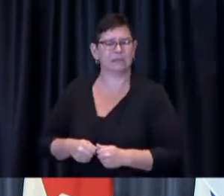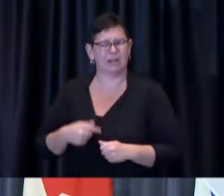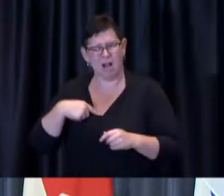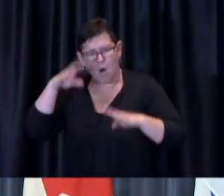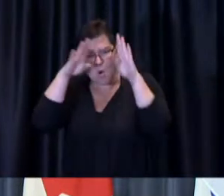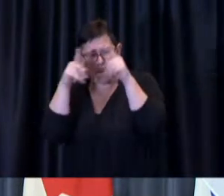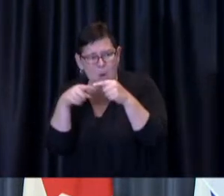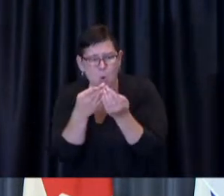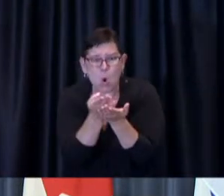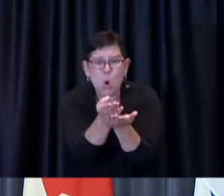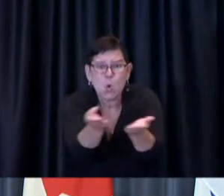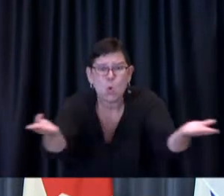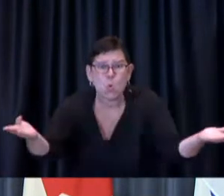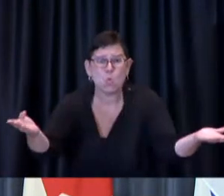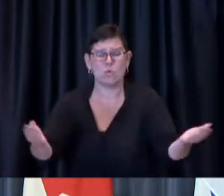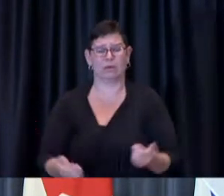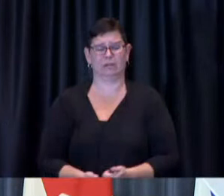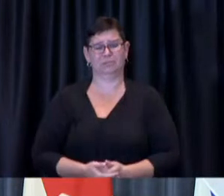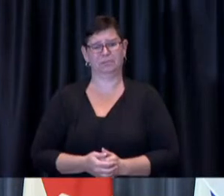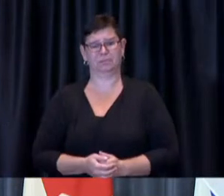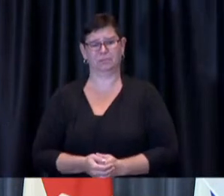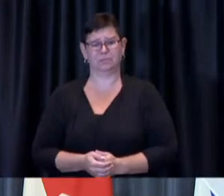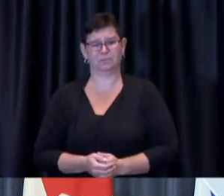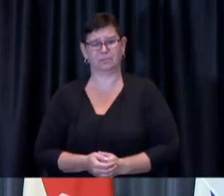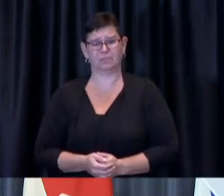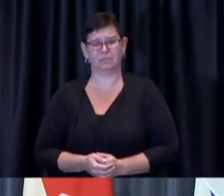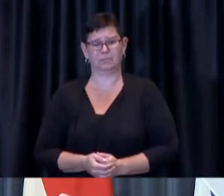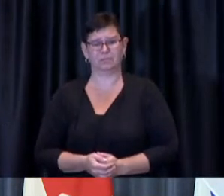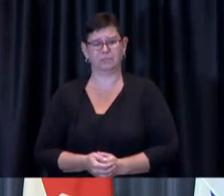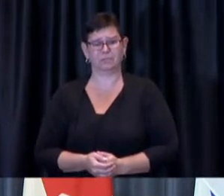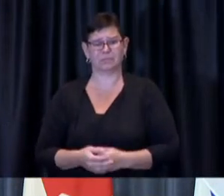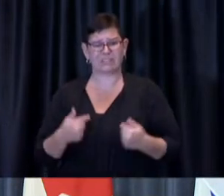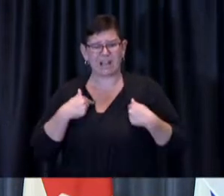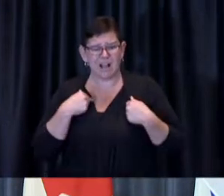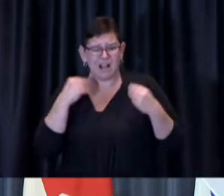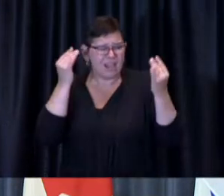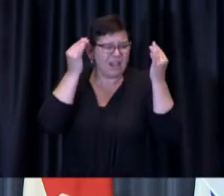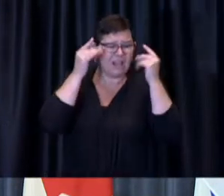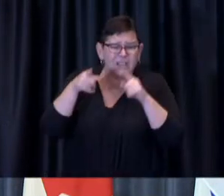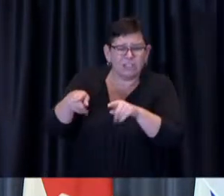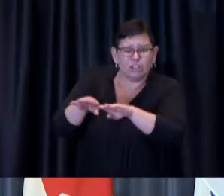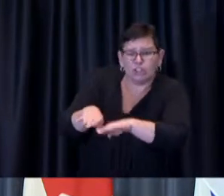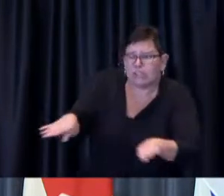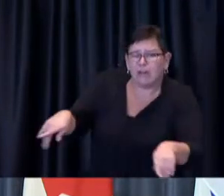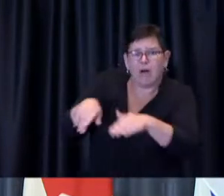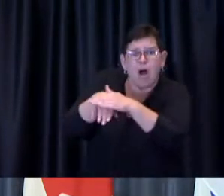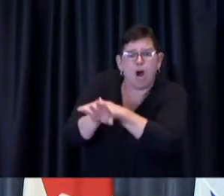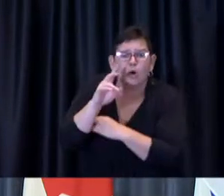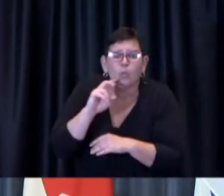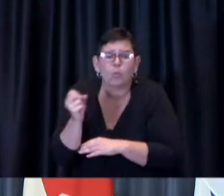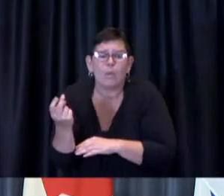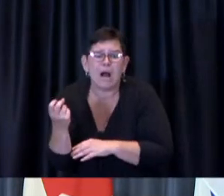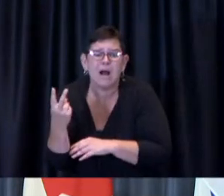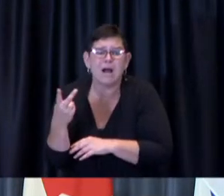I also think a lot about children under 12 who at this point can't get vaccinated.